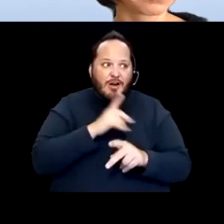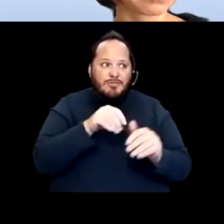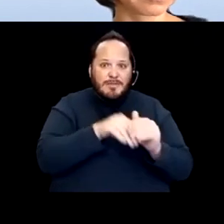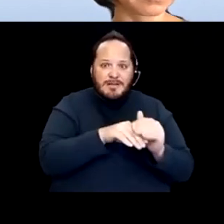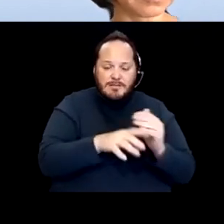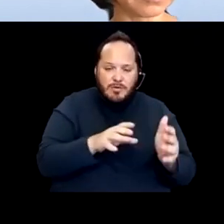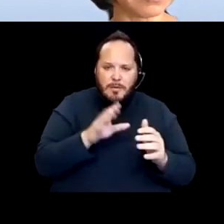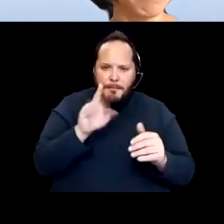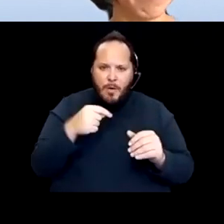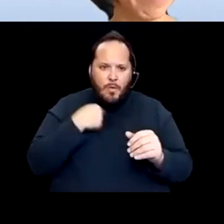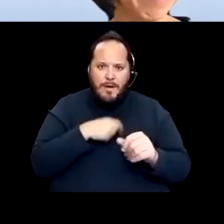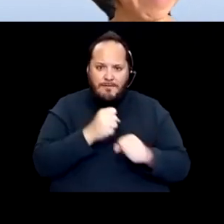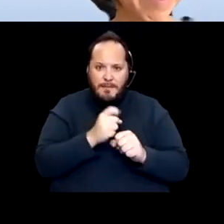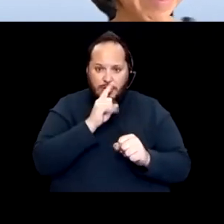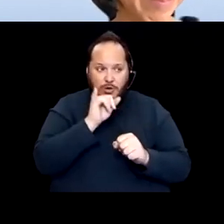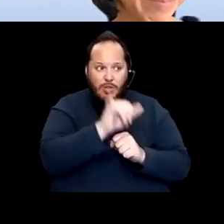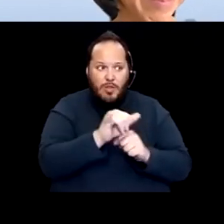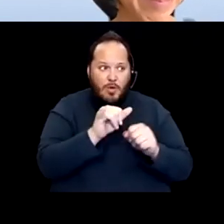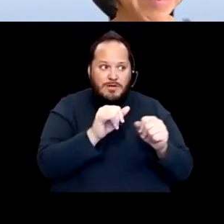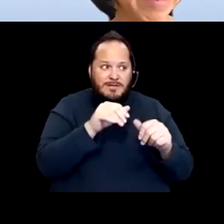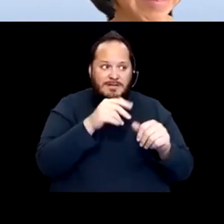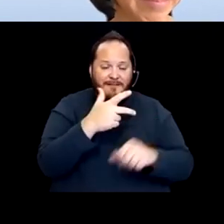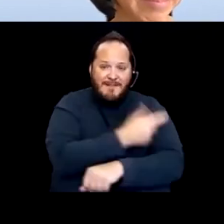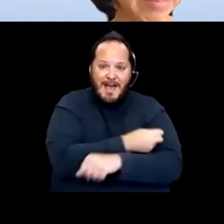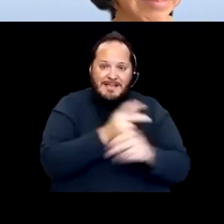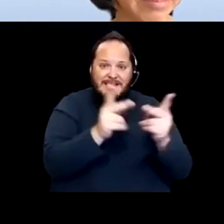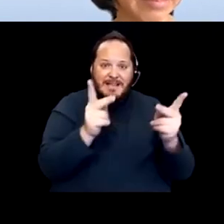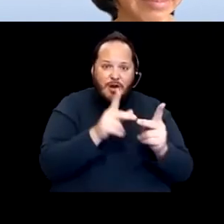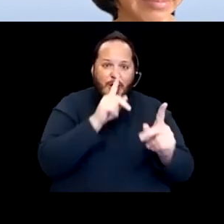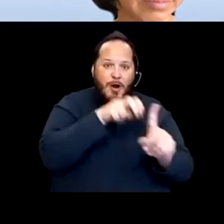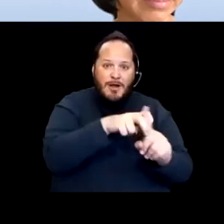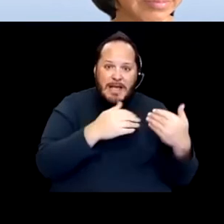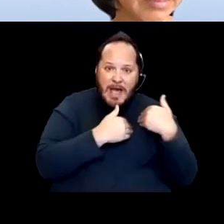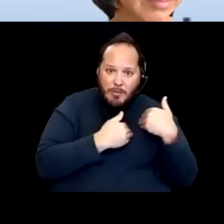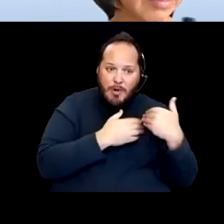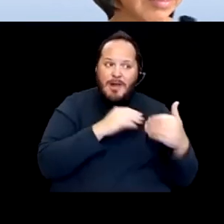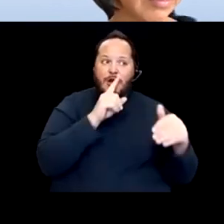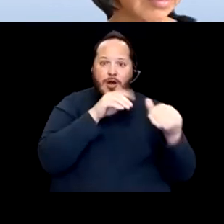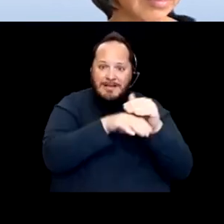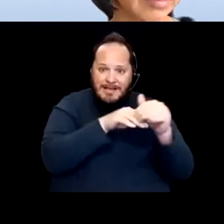those vaccine sites are held accountable and are accessible and have accommodations."